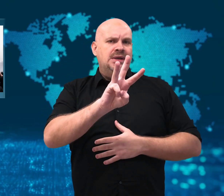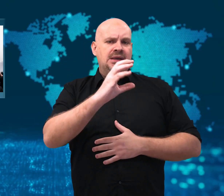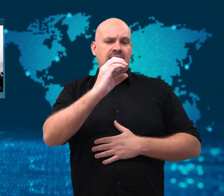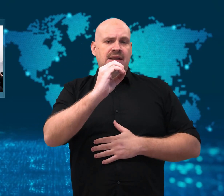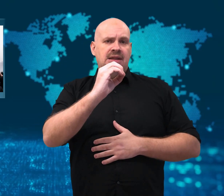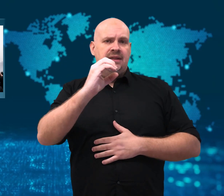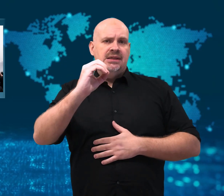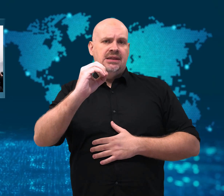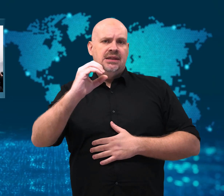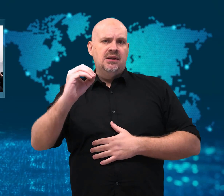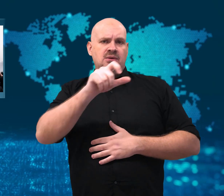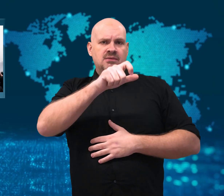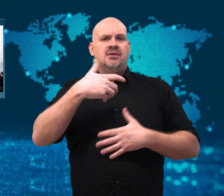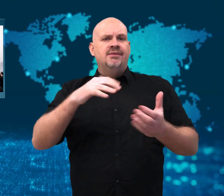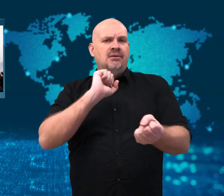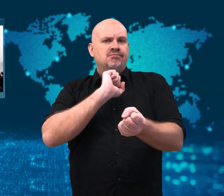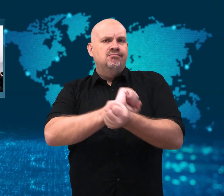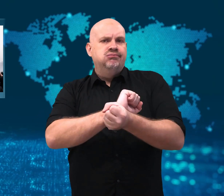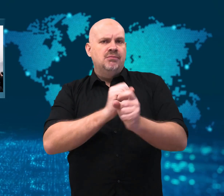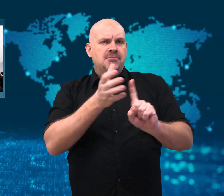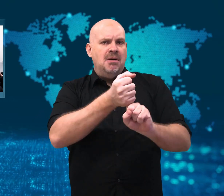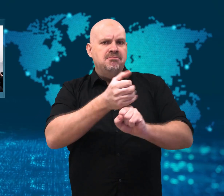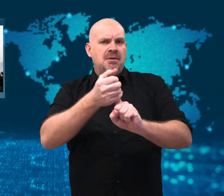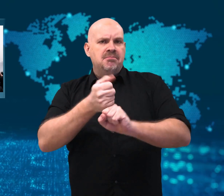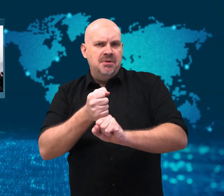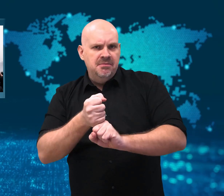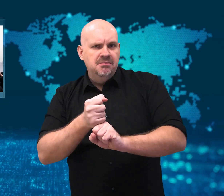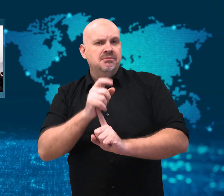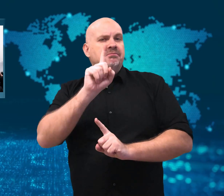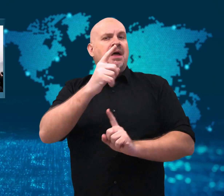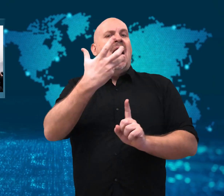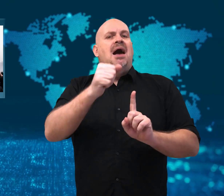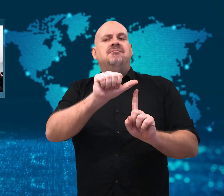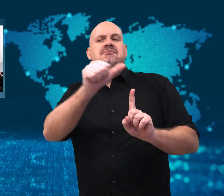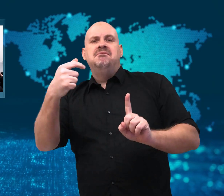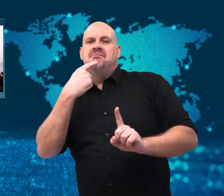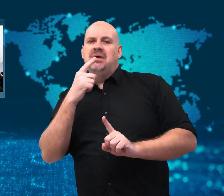Some report that at least 3,000 people have been